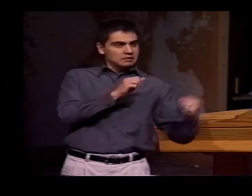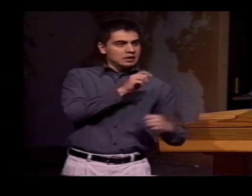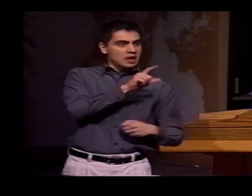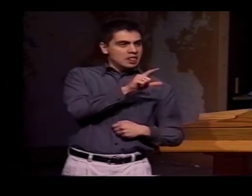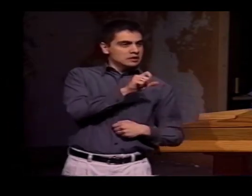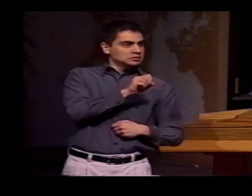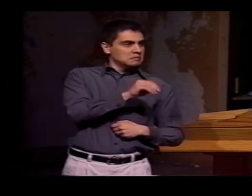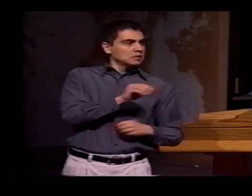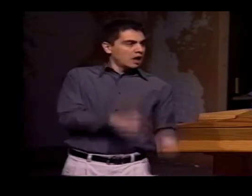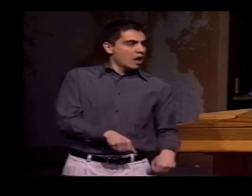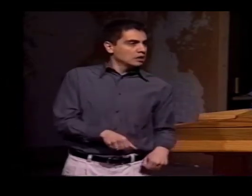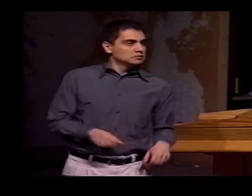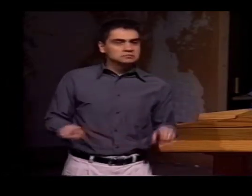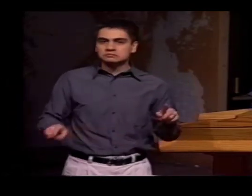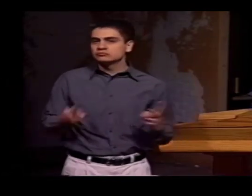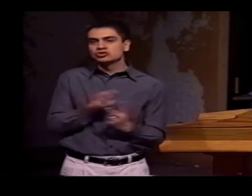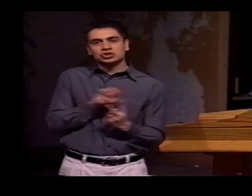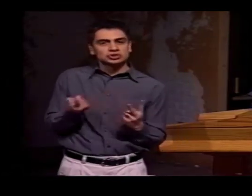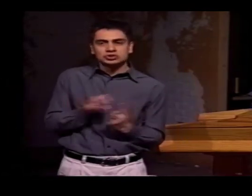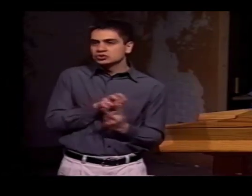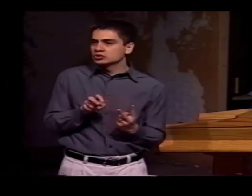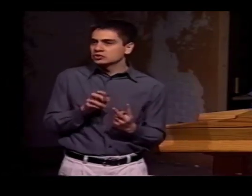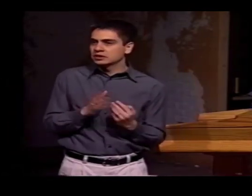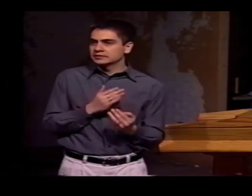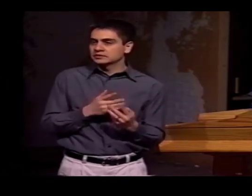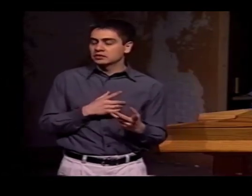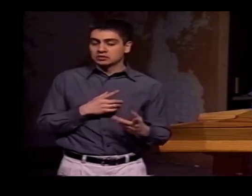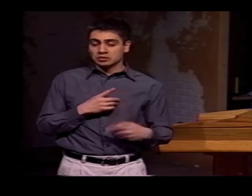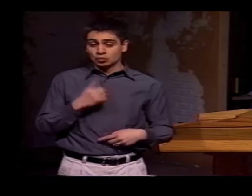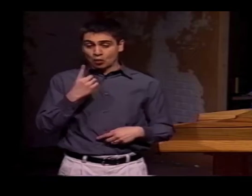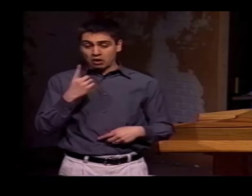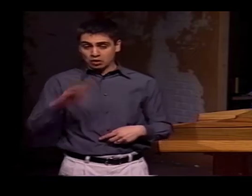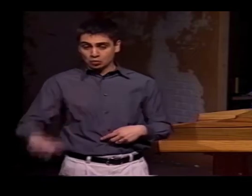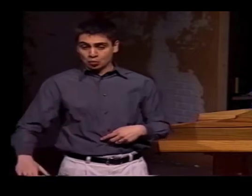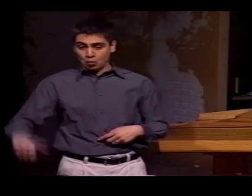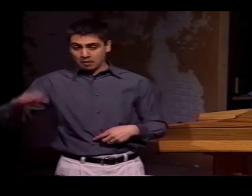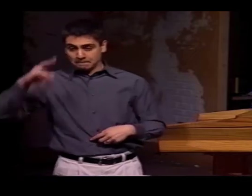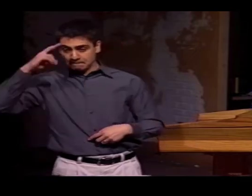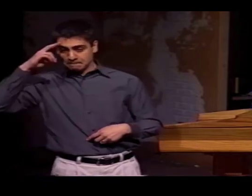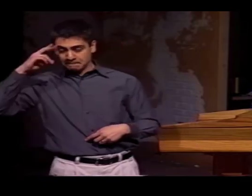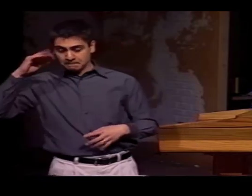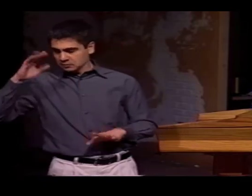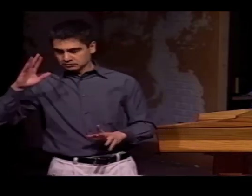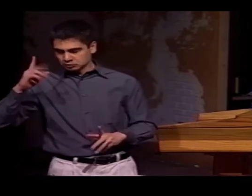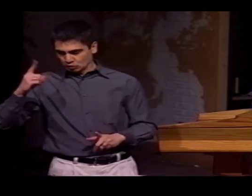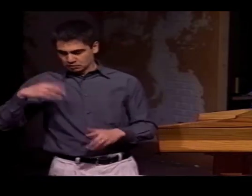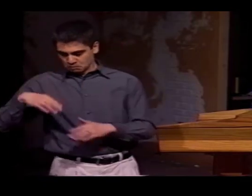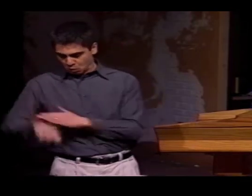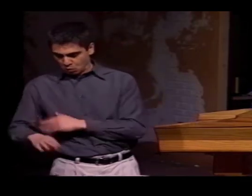WE HAD PEOPLE WHO WERE BILINGUAL. TWO OF THEM WERE BILINGUAL AND COULD CODE-SWITCH BACK AND FORTH.